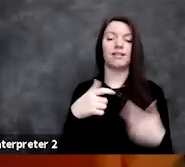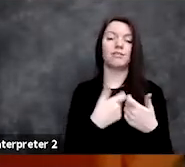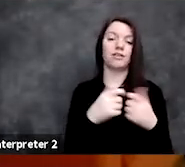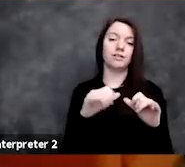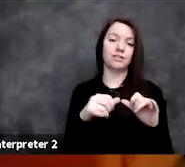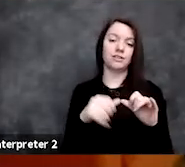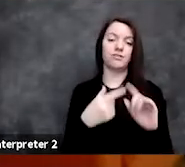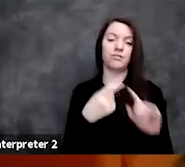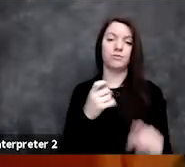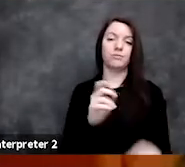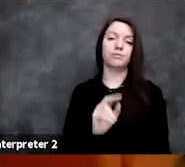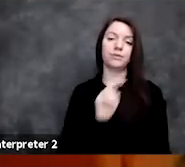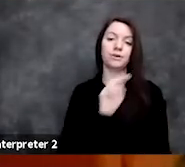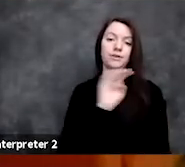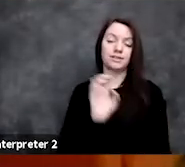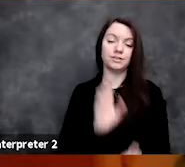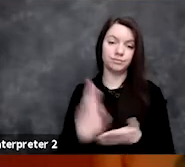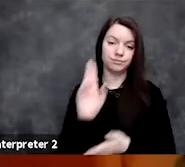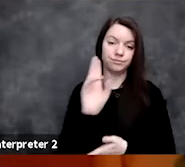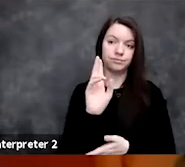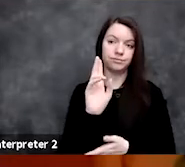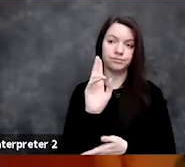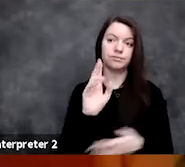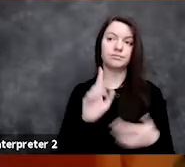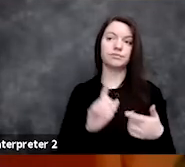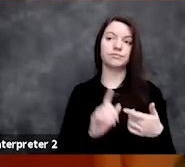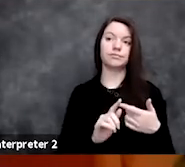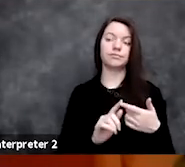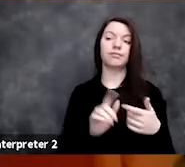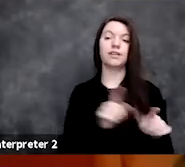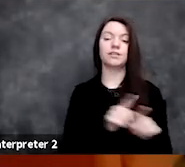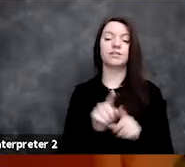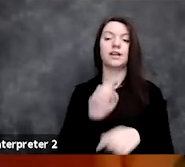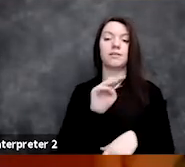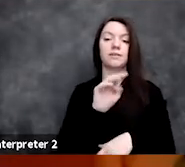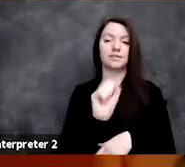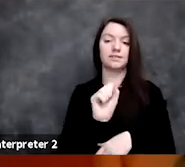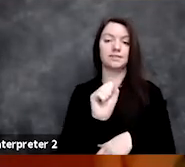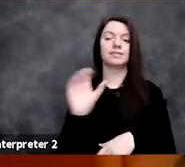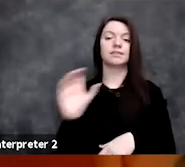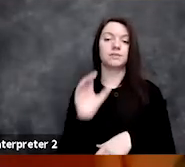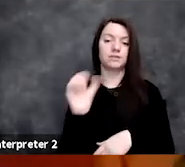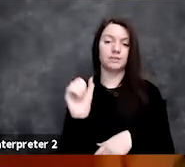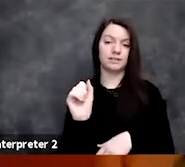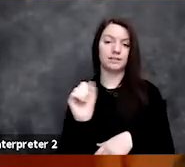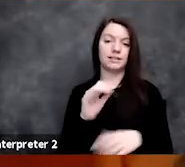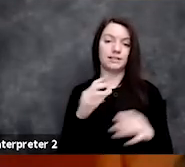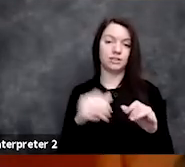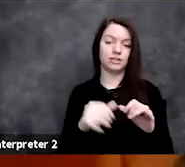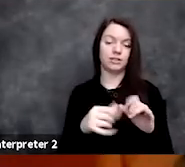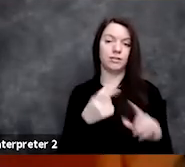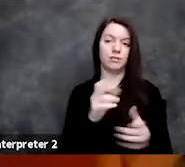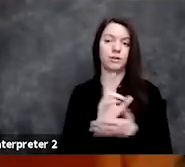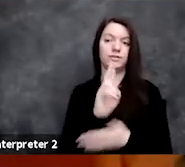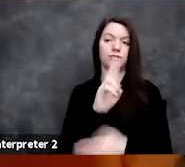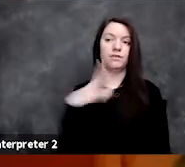from Northeastern University, as well as an MS in Computer Science and Engineering from the University of Washington.